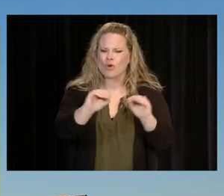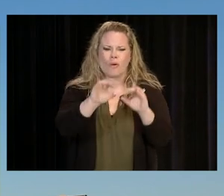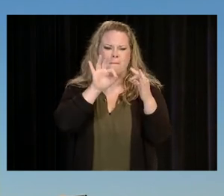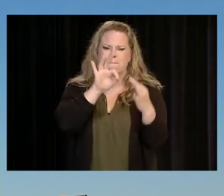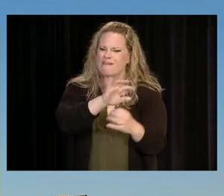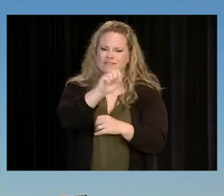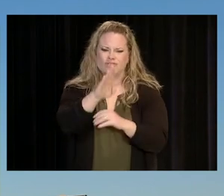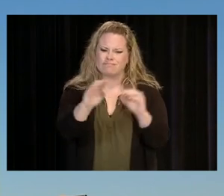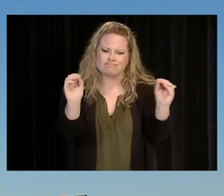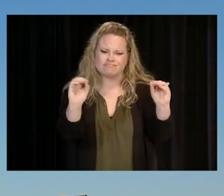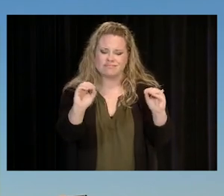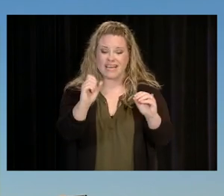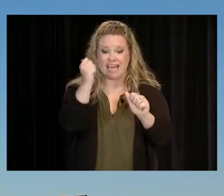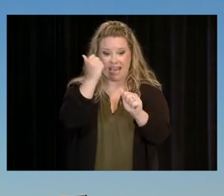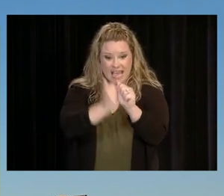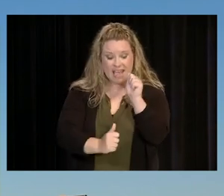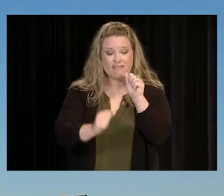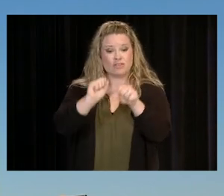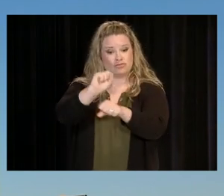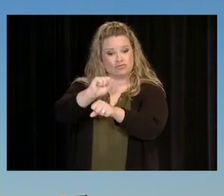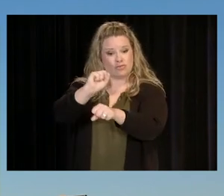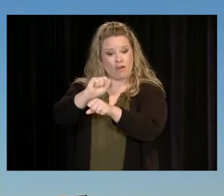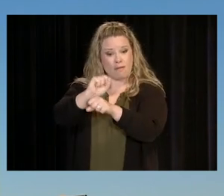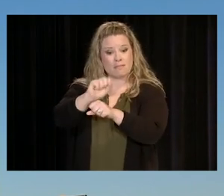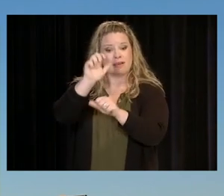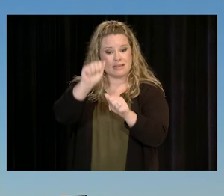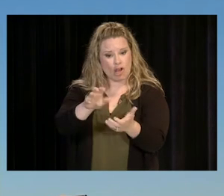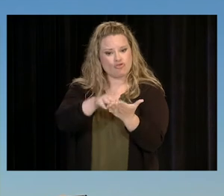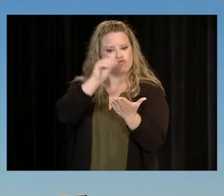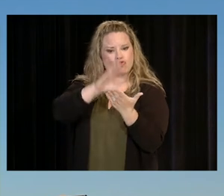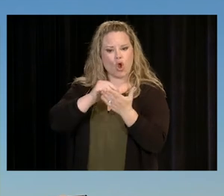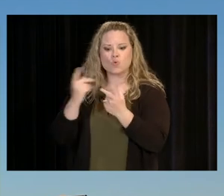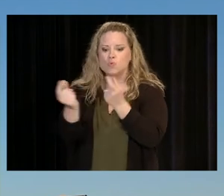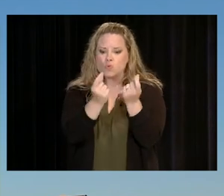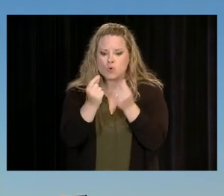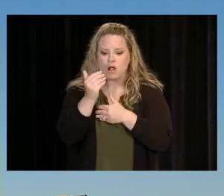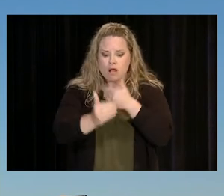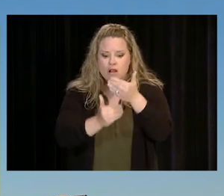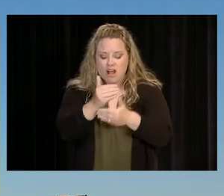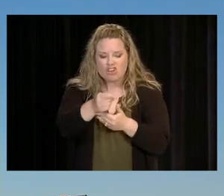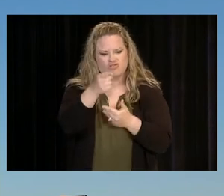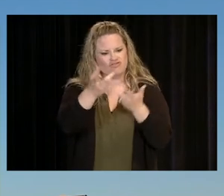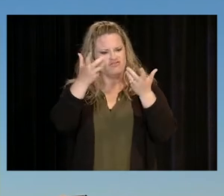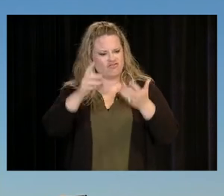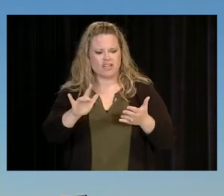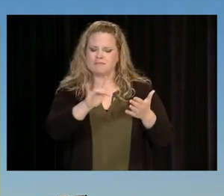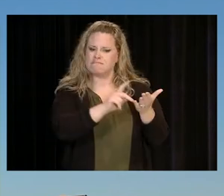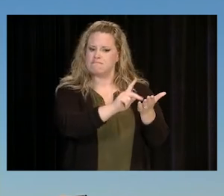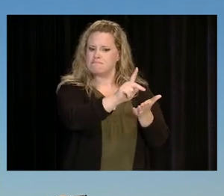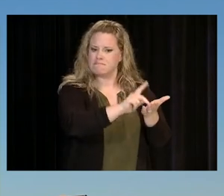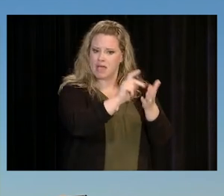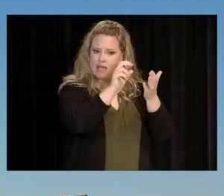BUT EVERY JOB IS THE PERFECT OPPORTUNITY TO LEARN. YOU JUST PAID FOR AN EDUCATION, AND NOW FINALLY,